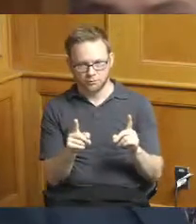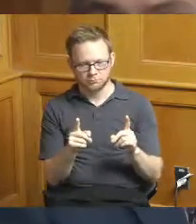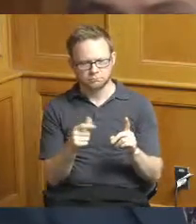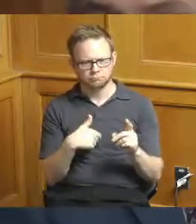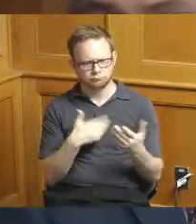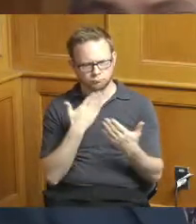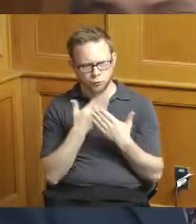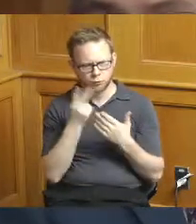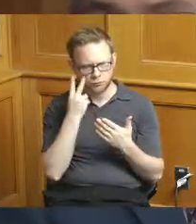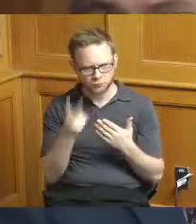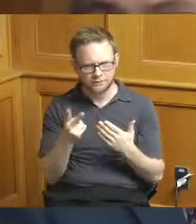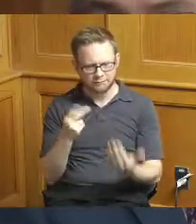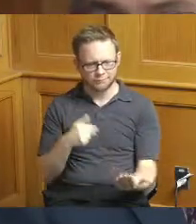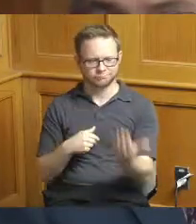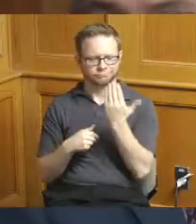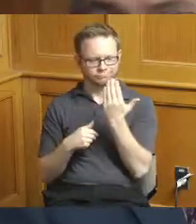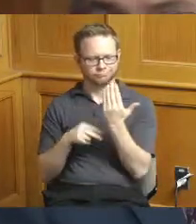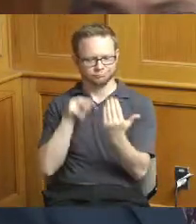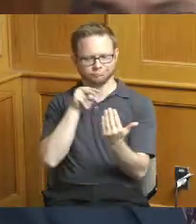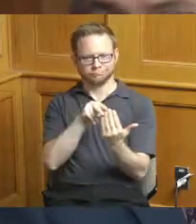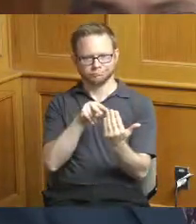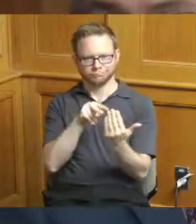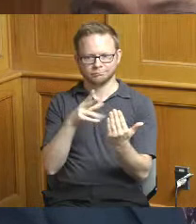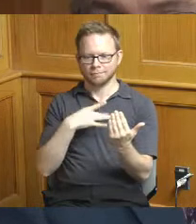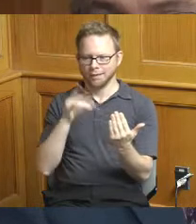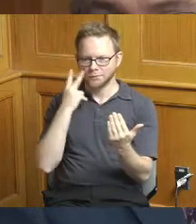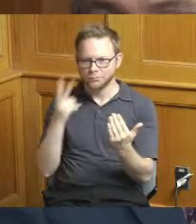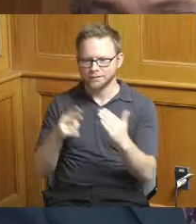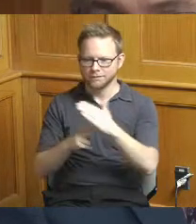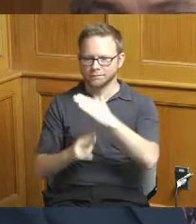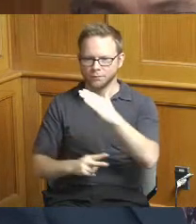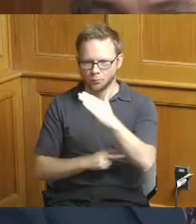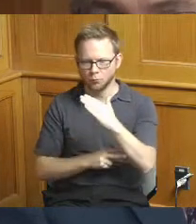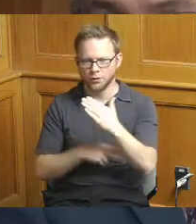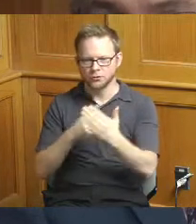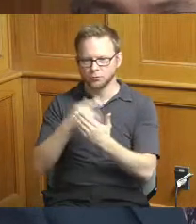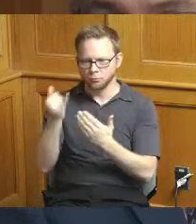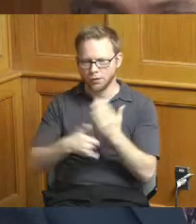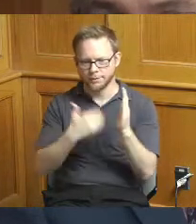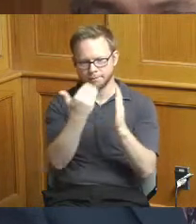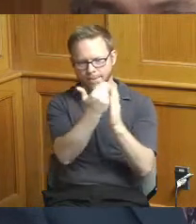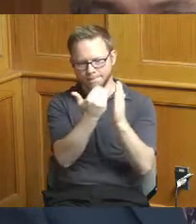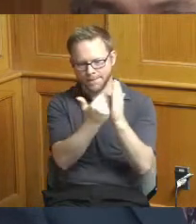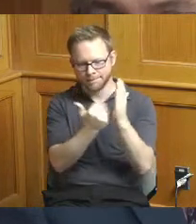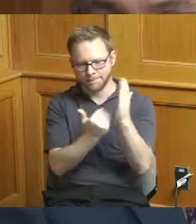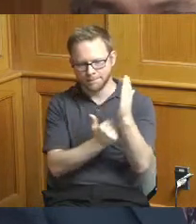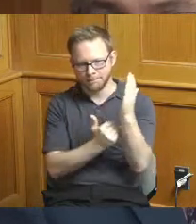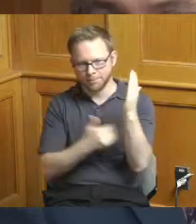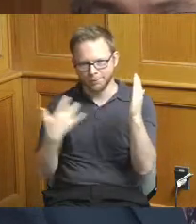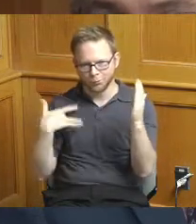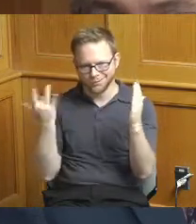see it in front of us right where the bridge projects are what the status is so leads into I've